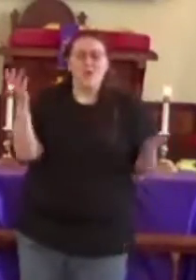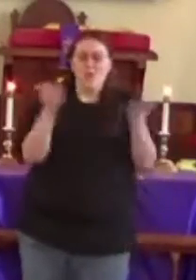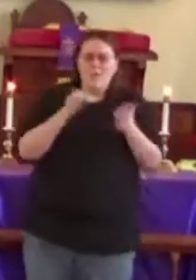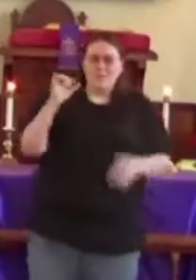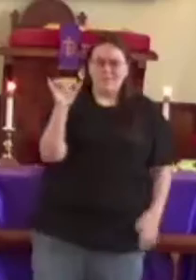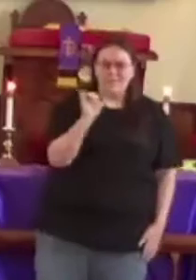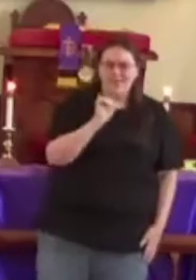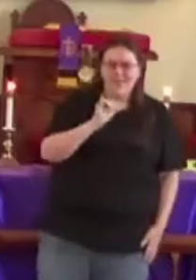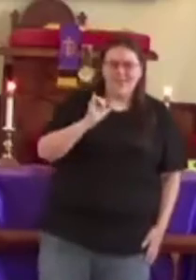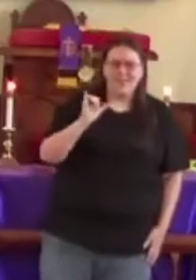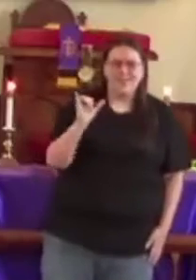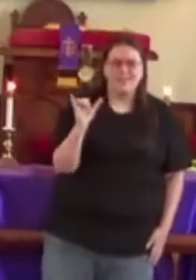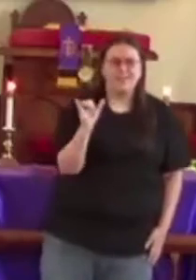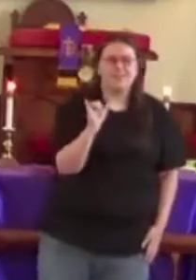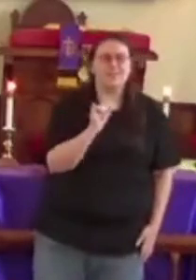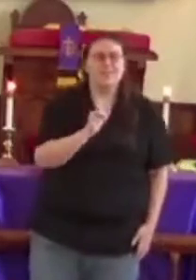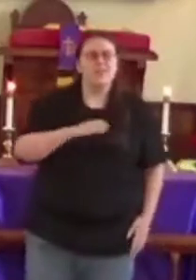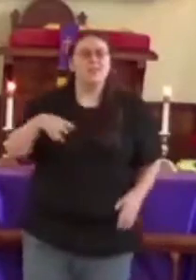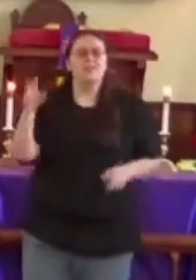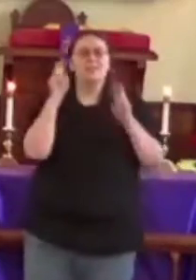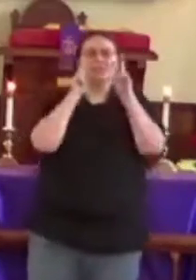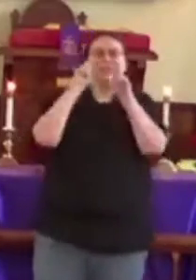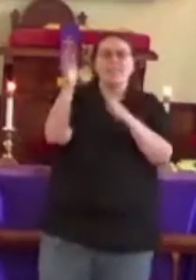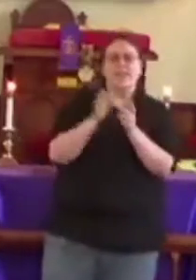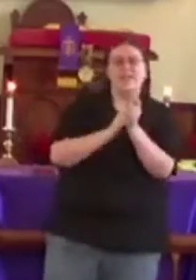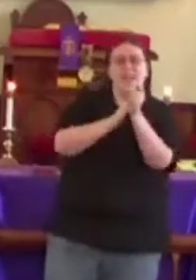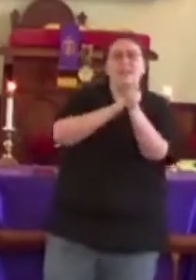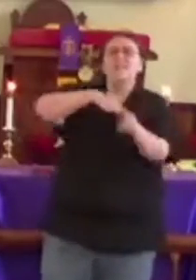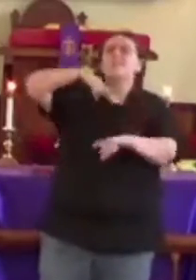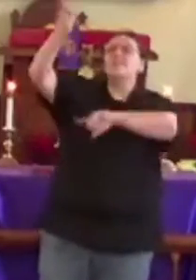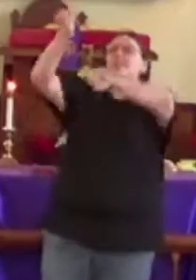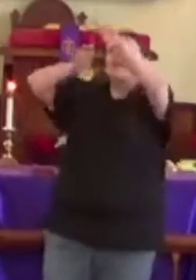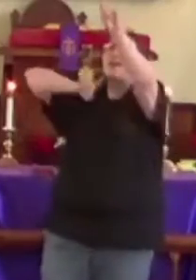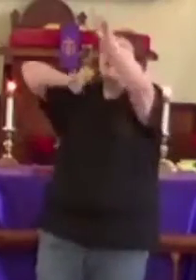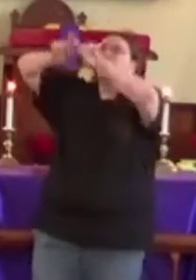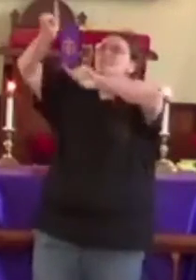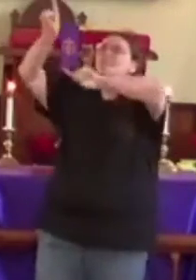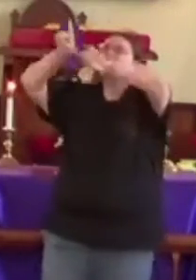What was it like to see that guiding star